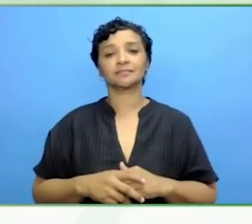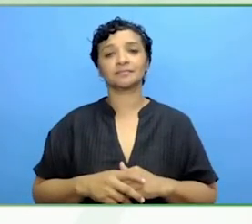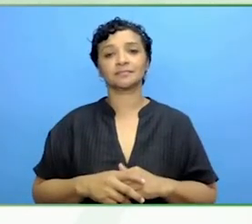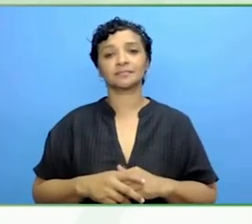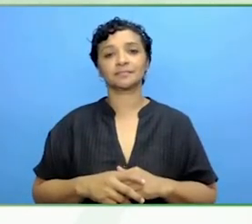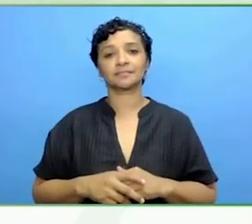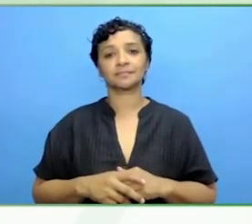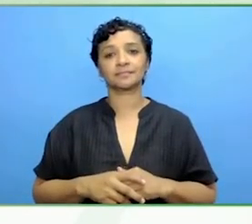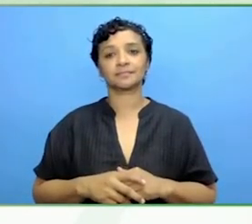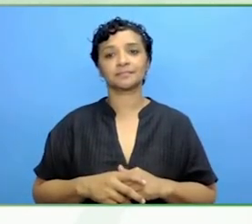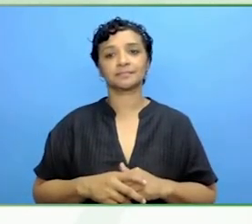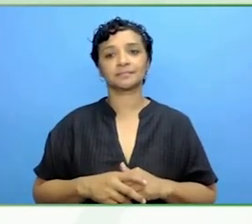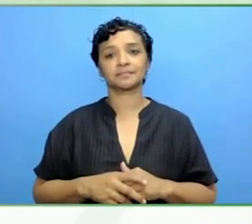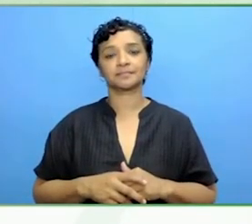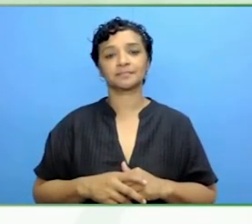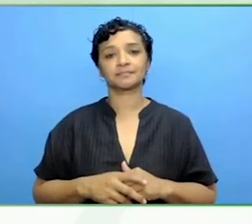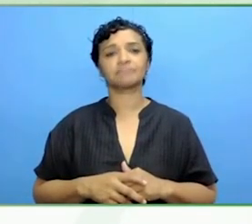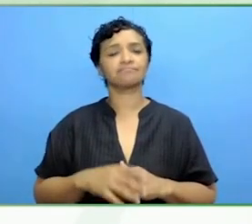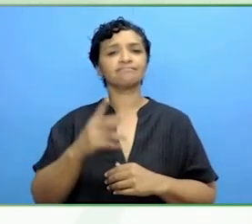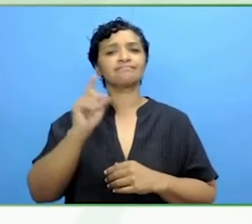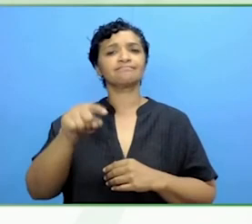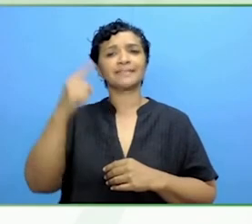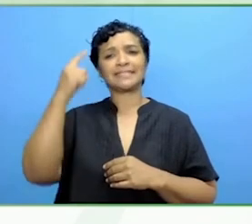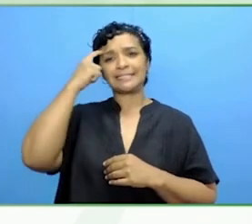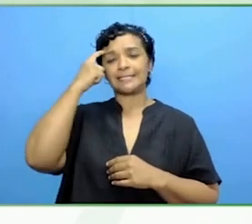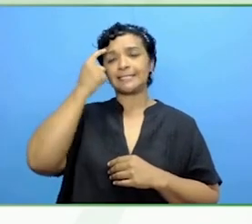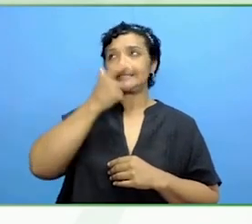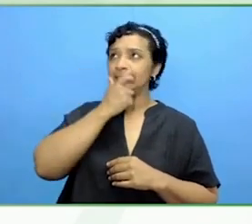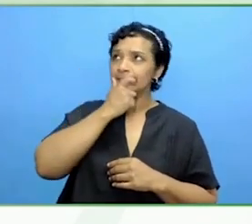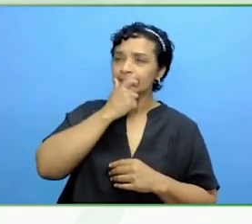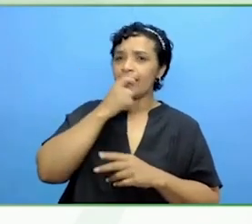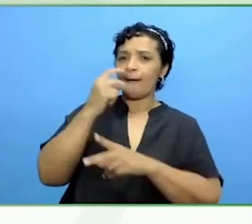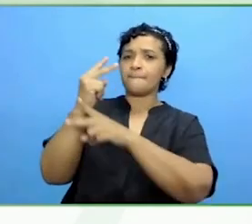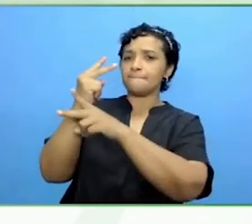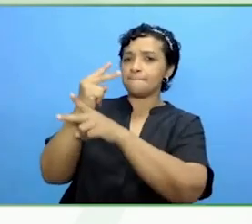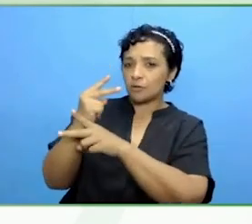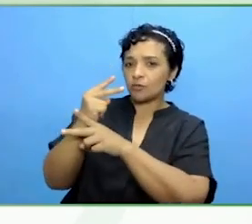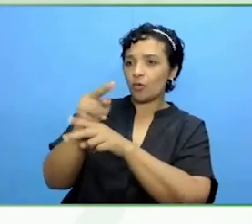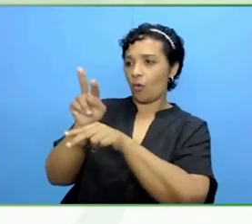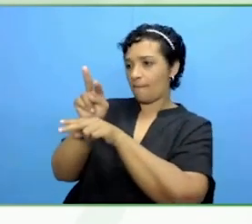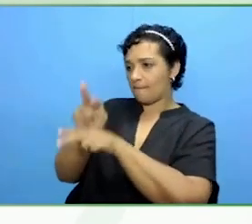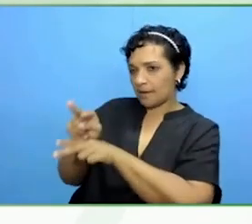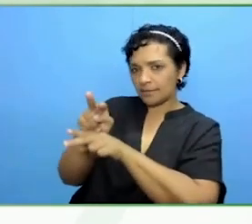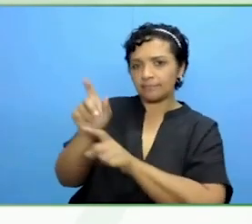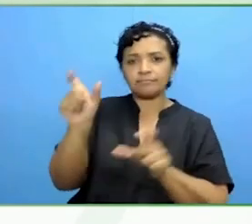what is important with mentees and mentors regardless of who is mentoring her.